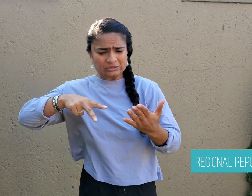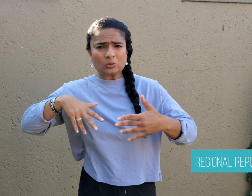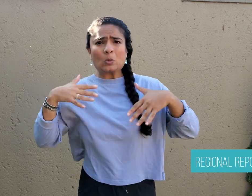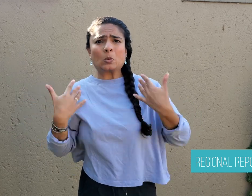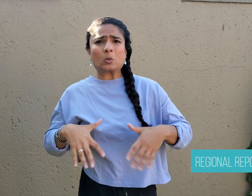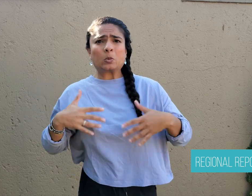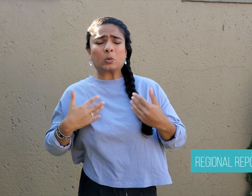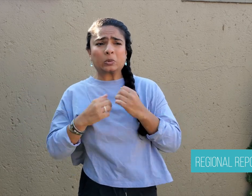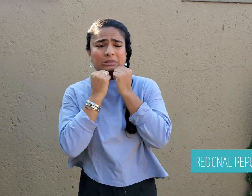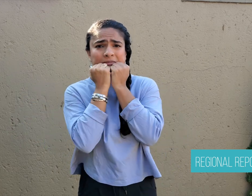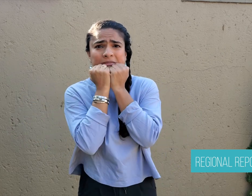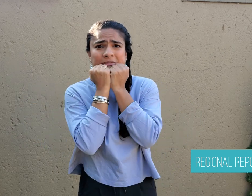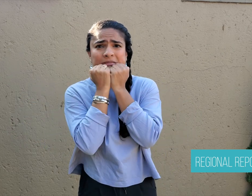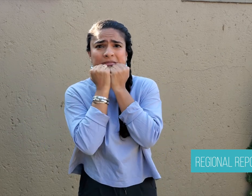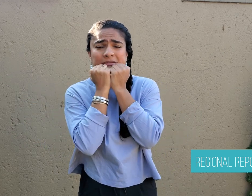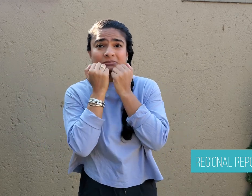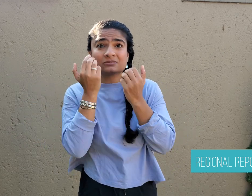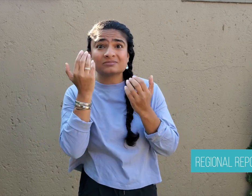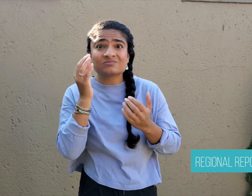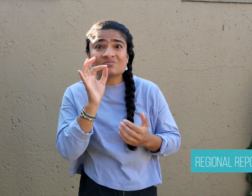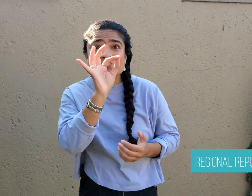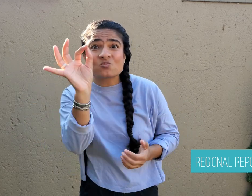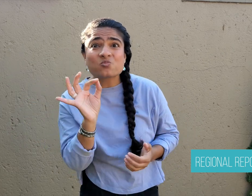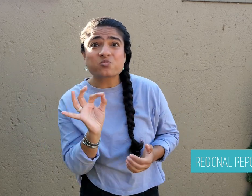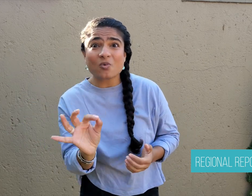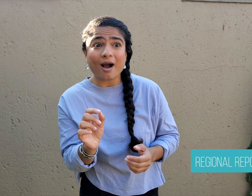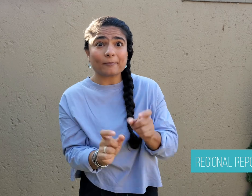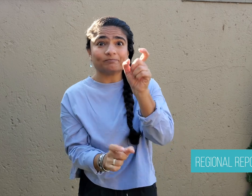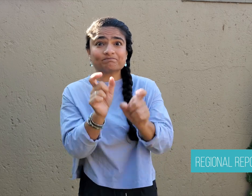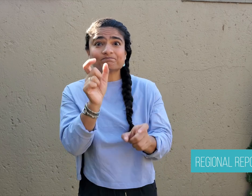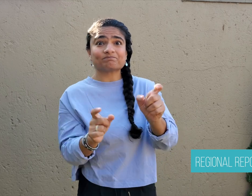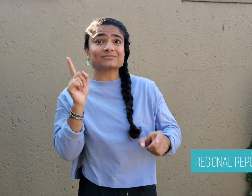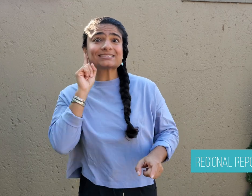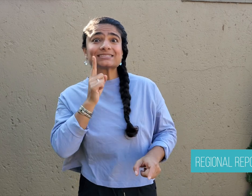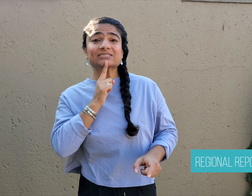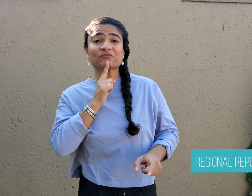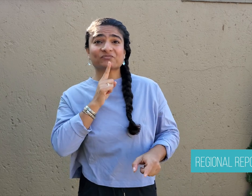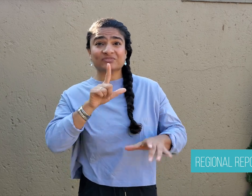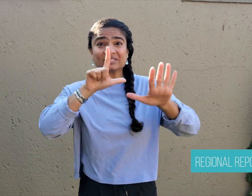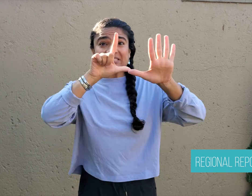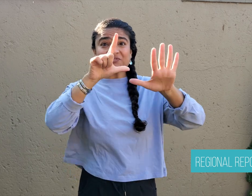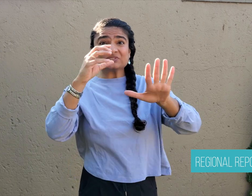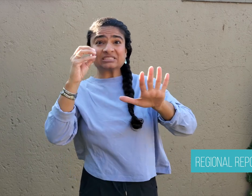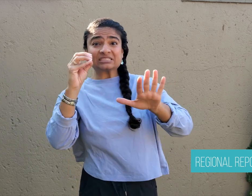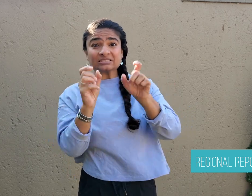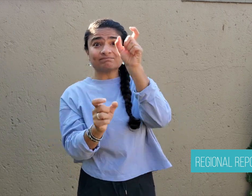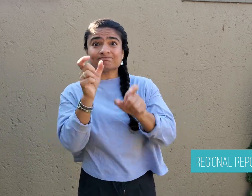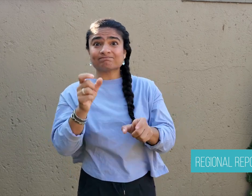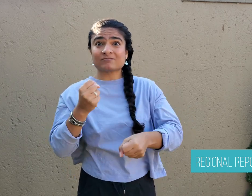Deaf people who are unemployed. Over 70% of Deaf people